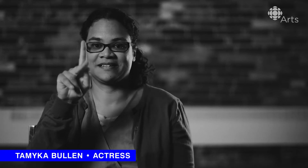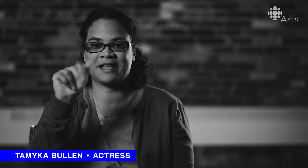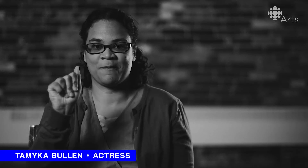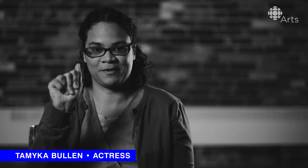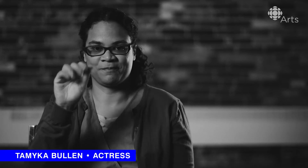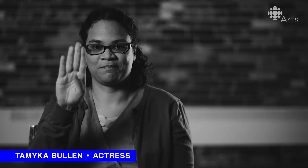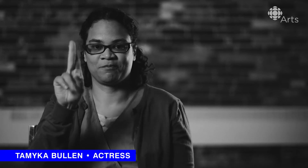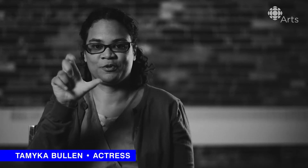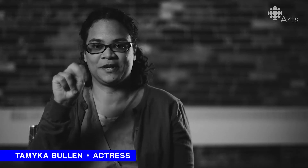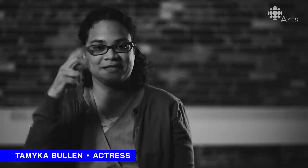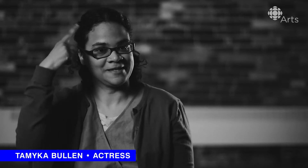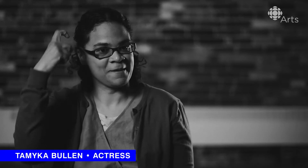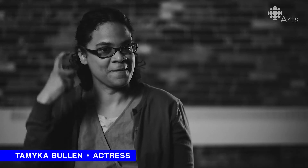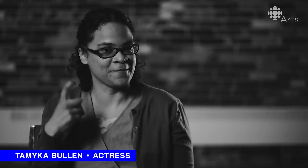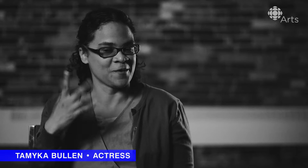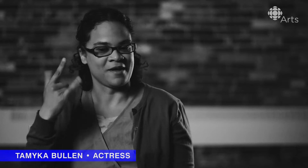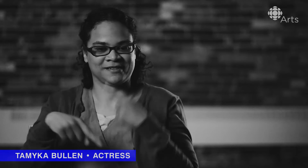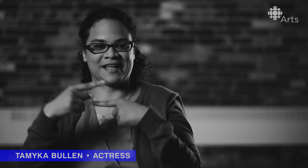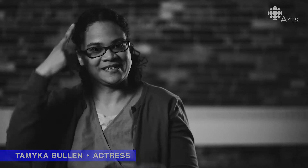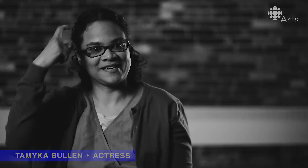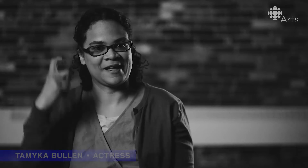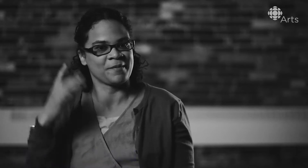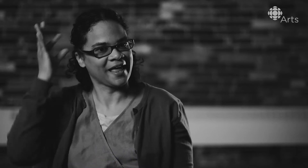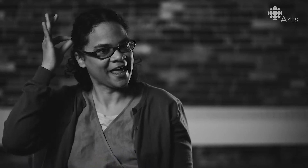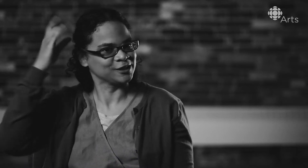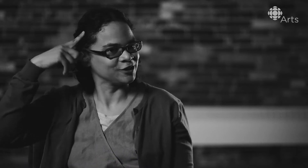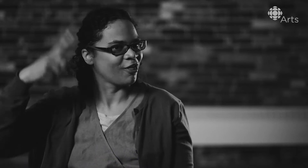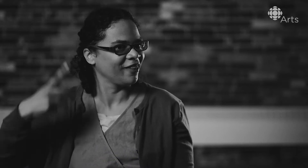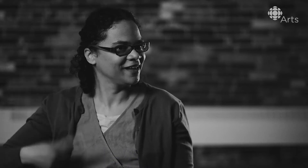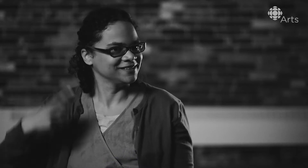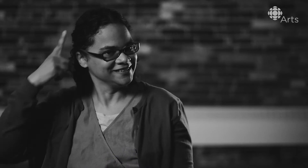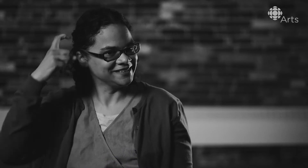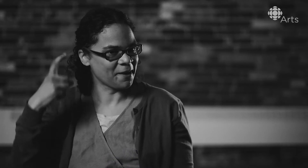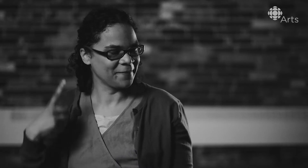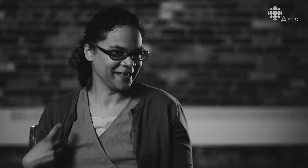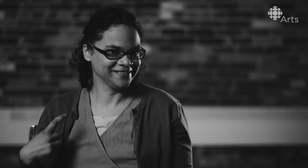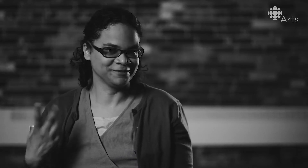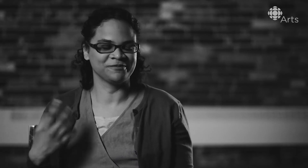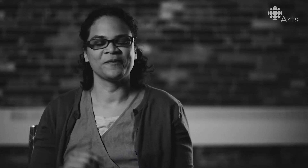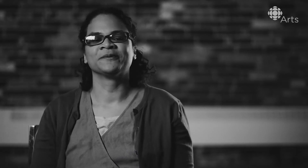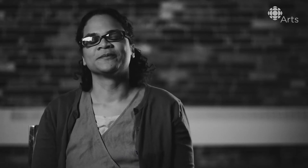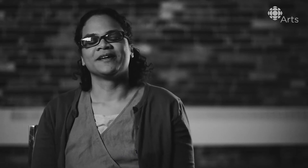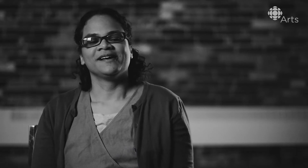Well, my name is Tamyka, Tamyka Bullen. This is my sign name, and it represents how curly my hair is,